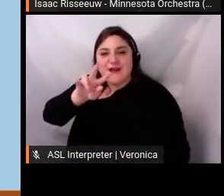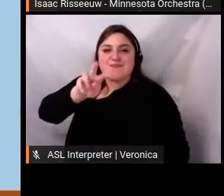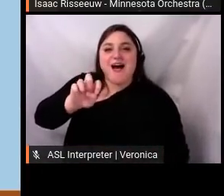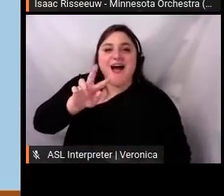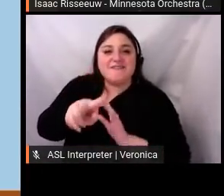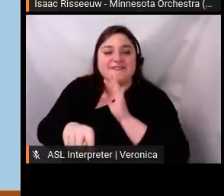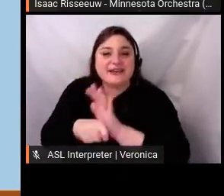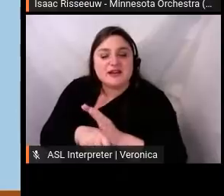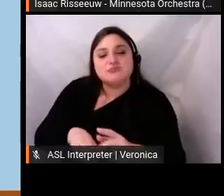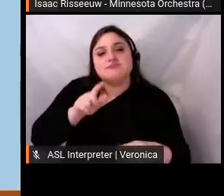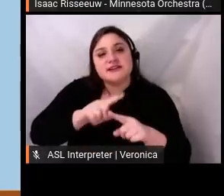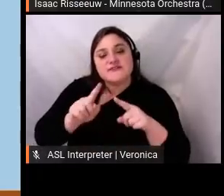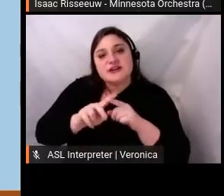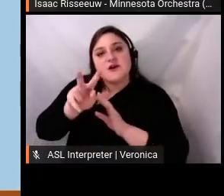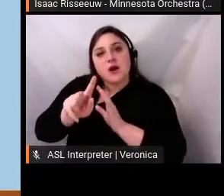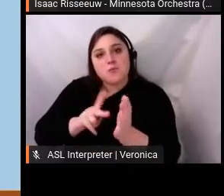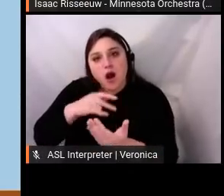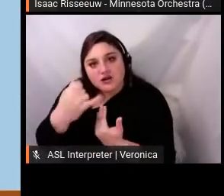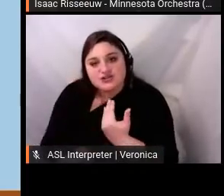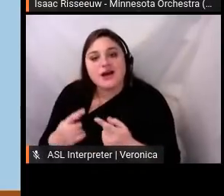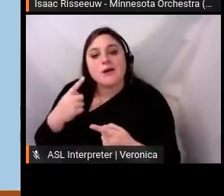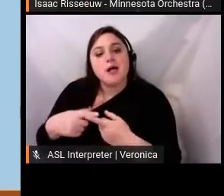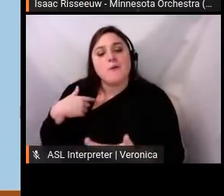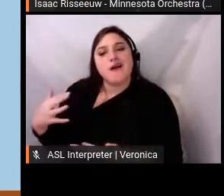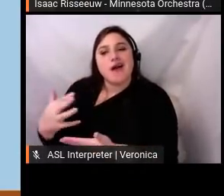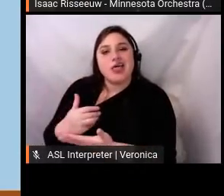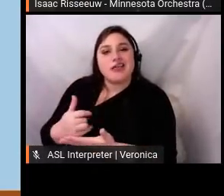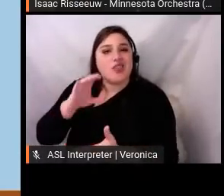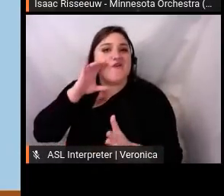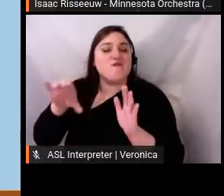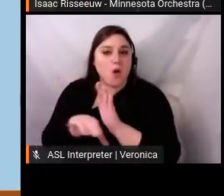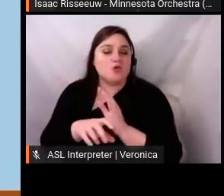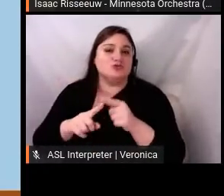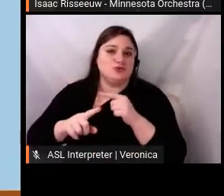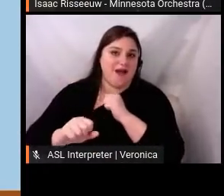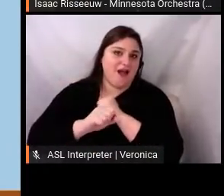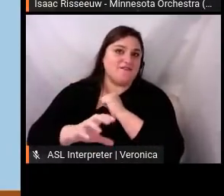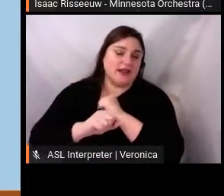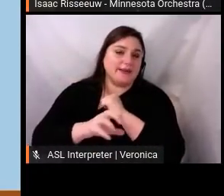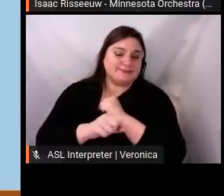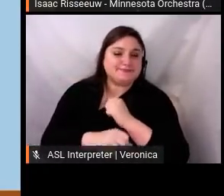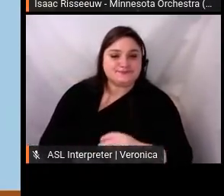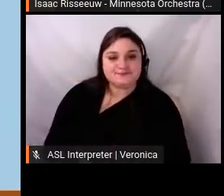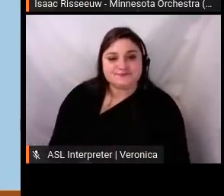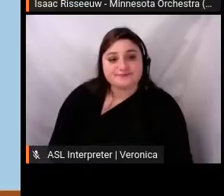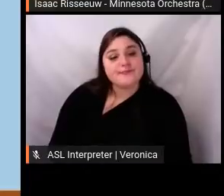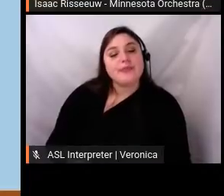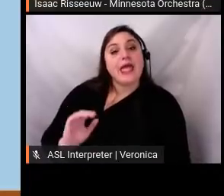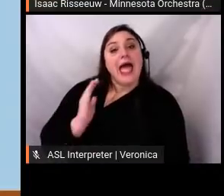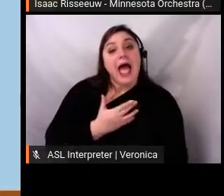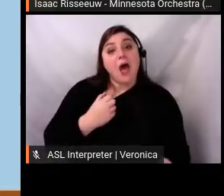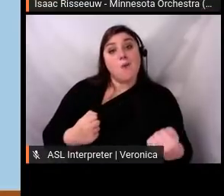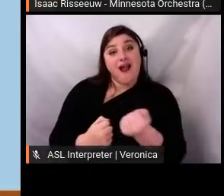projects and gathered photos social posts. Their advocacy for the importance of social media to connect their audience also inspired